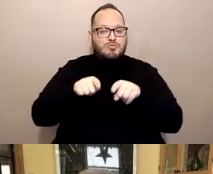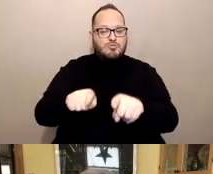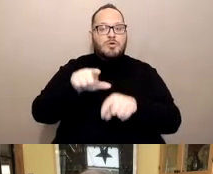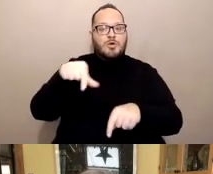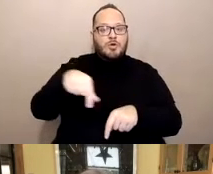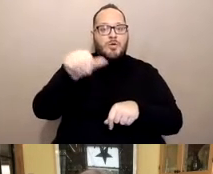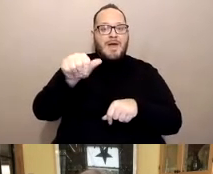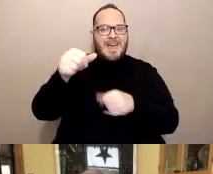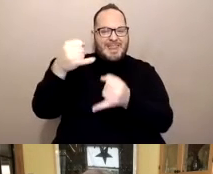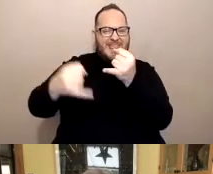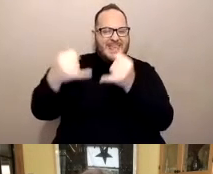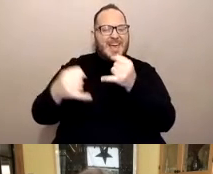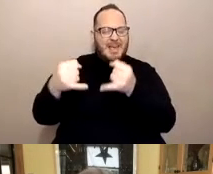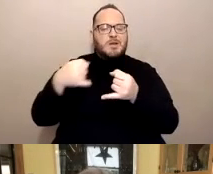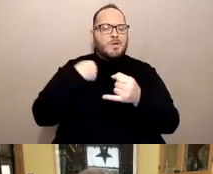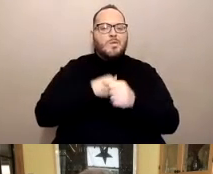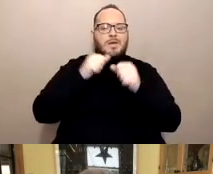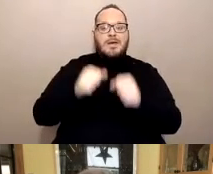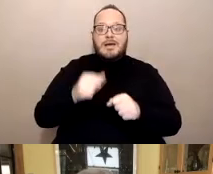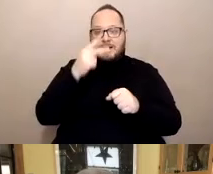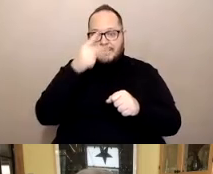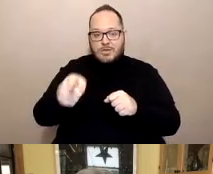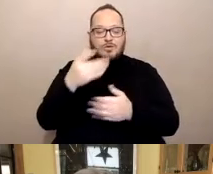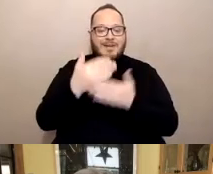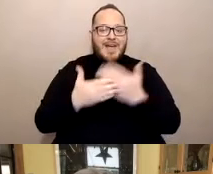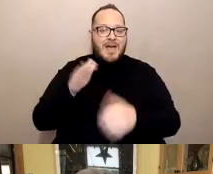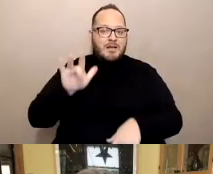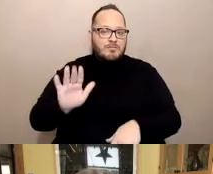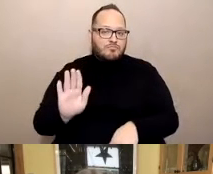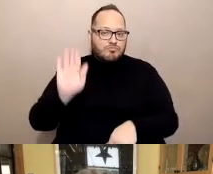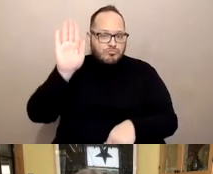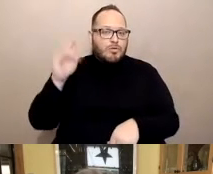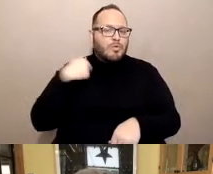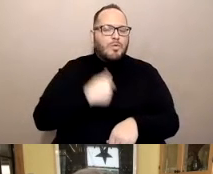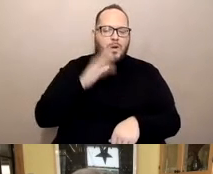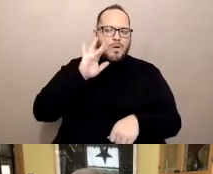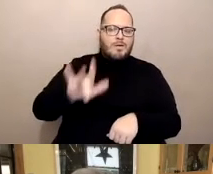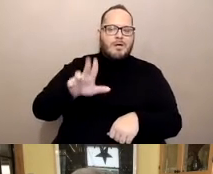if we see you raise your hand or you type something in the chat. Thank you. Next.